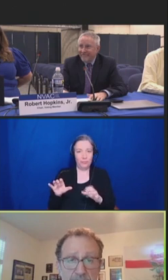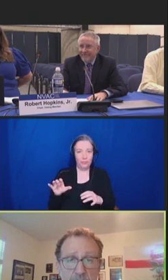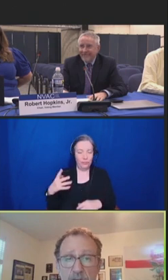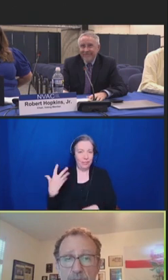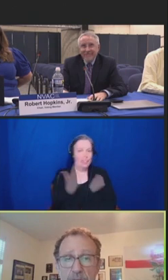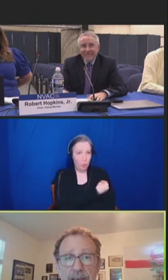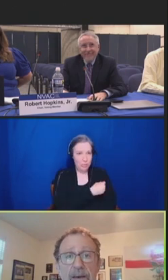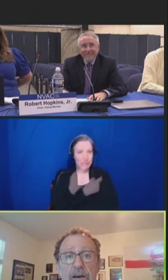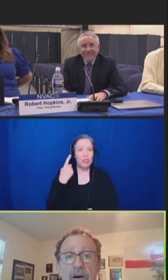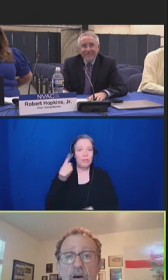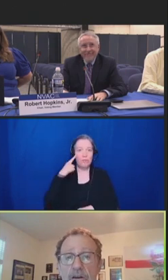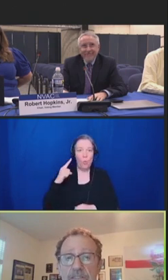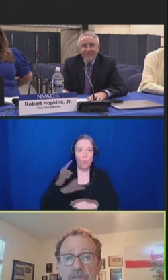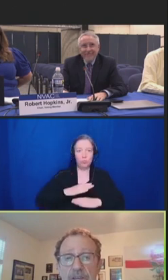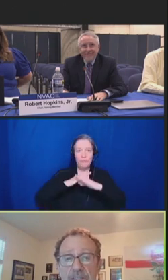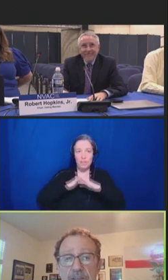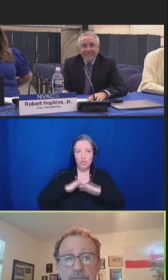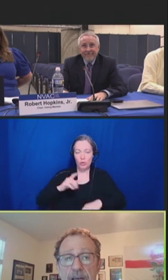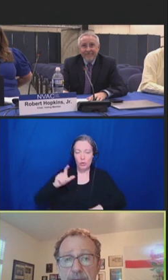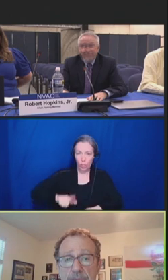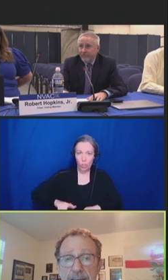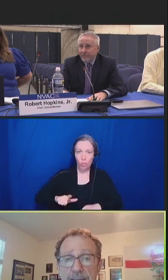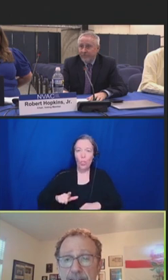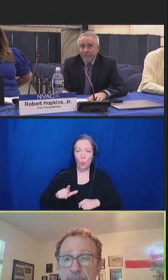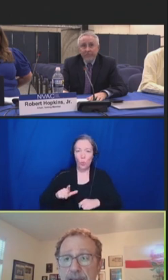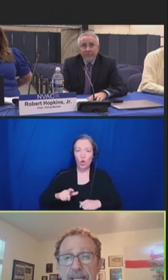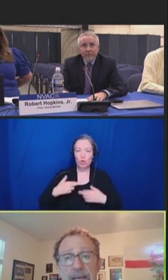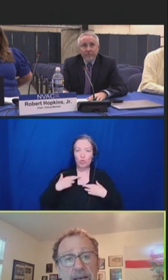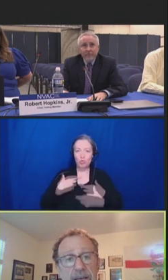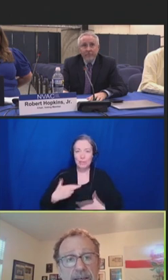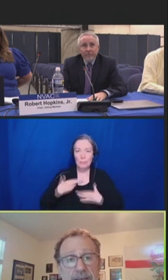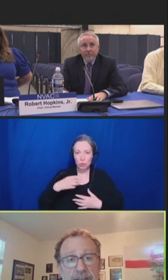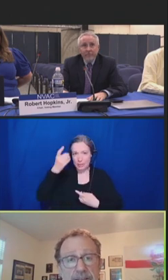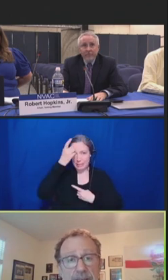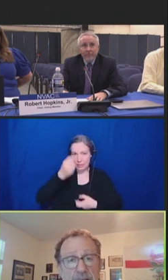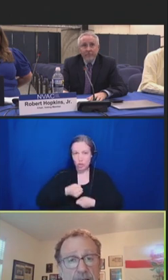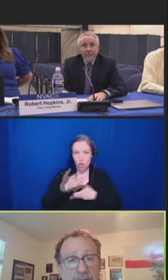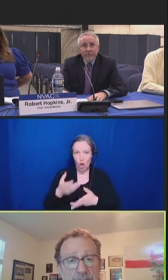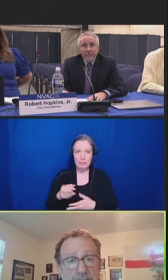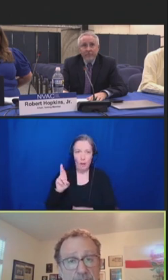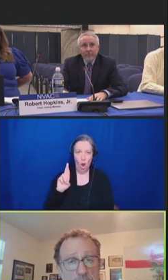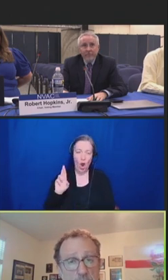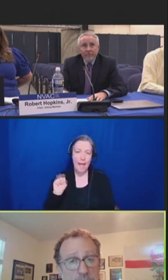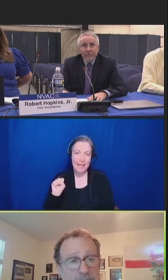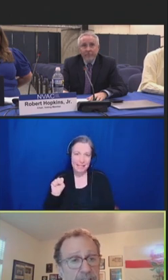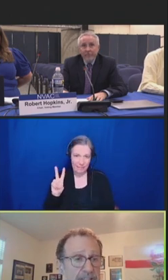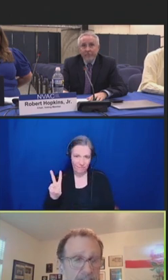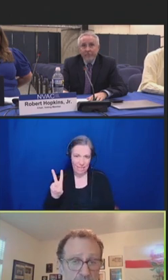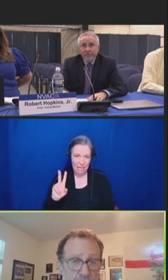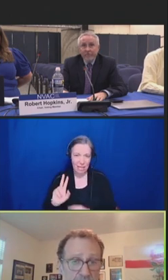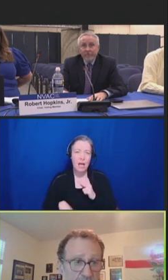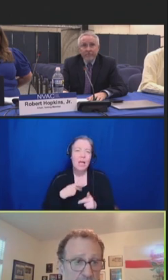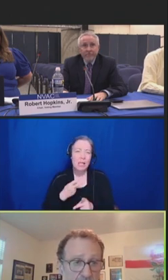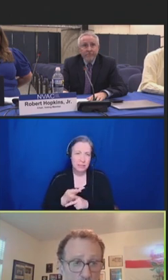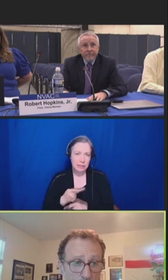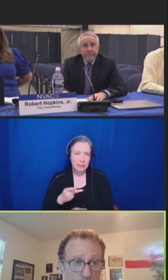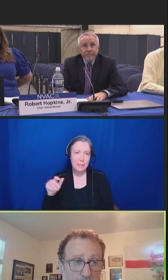caused by RSV subtypes A and B in individuals 60 years of age and older.